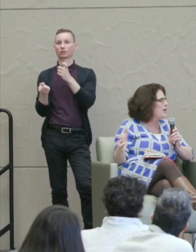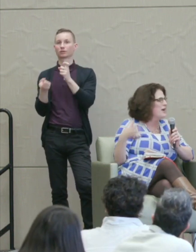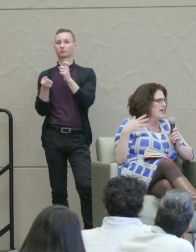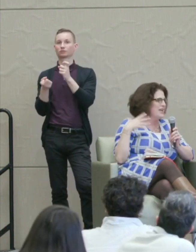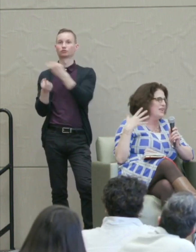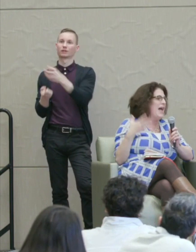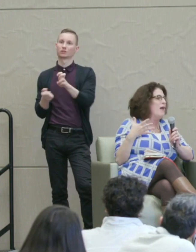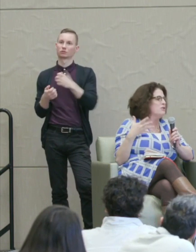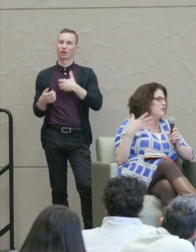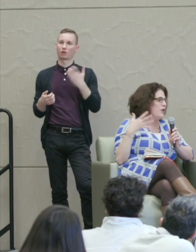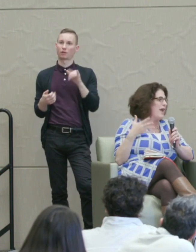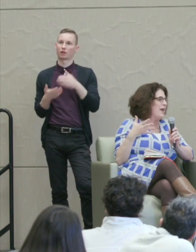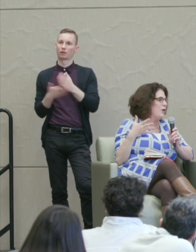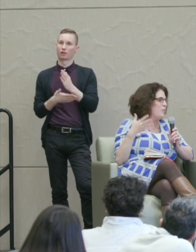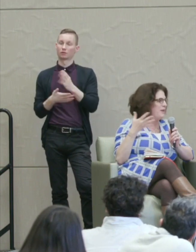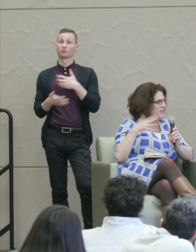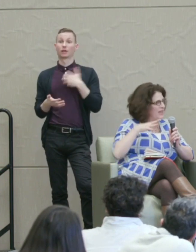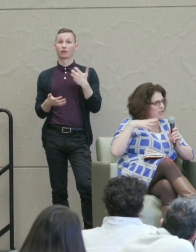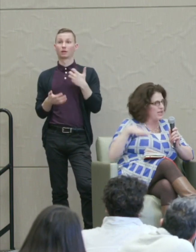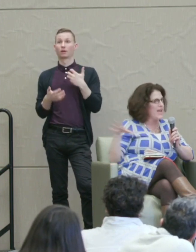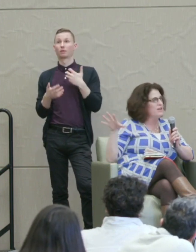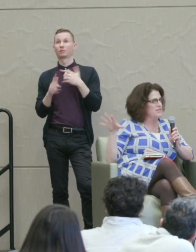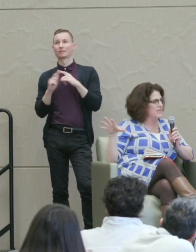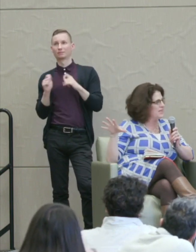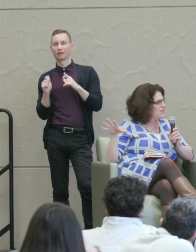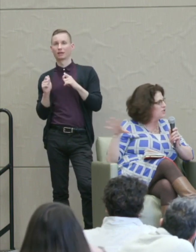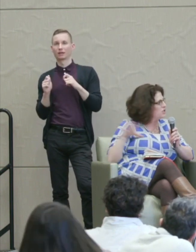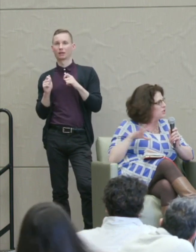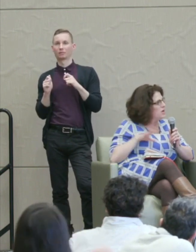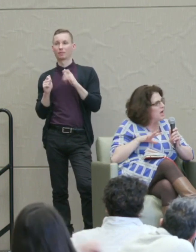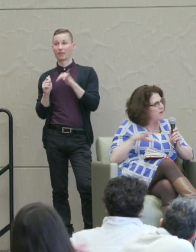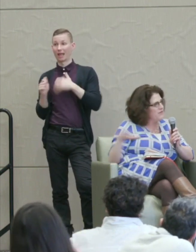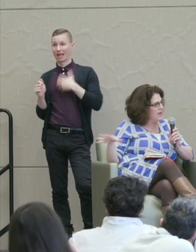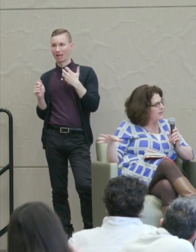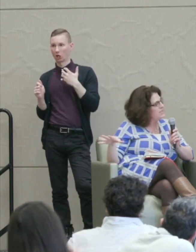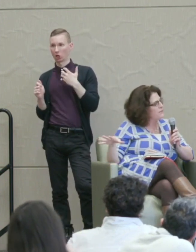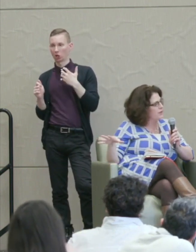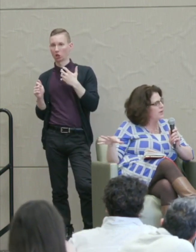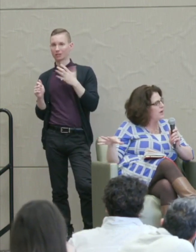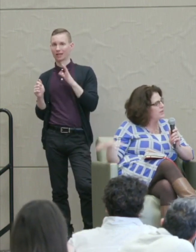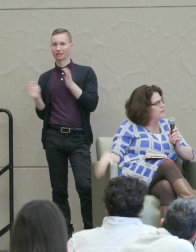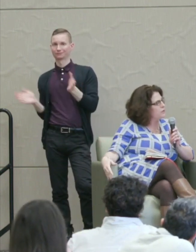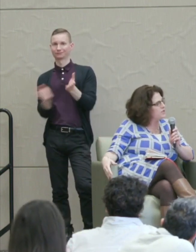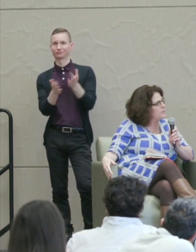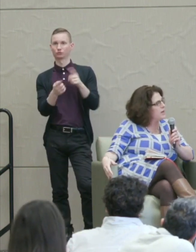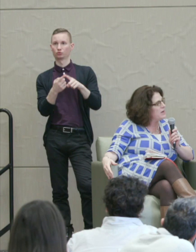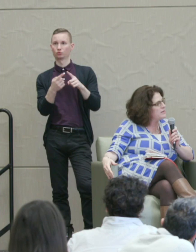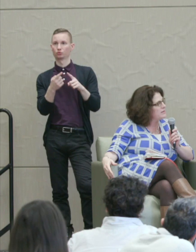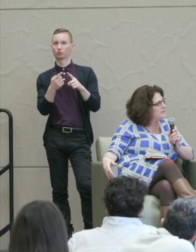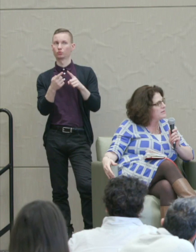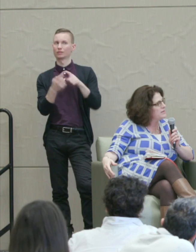It allows for anger but then channels it into a very different kind of response.